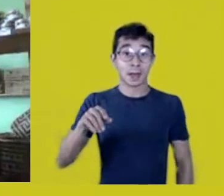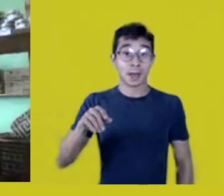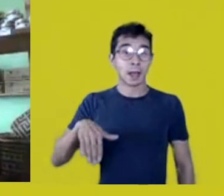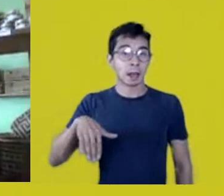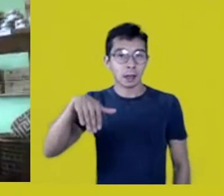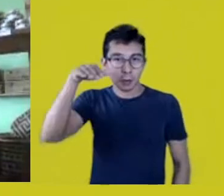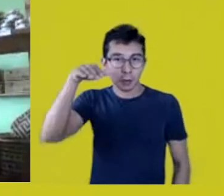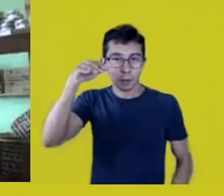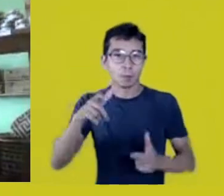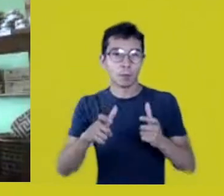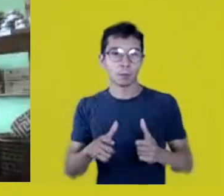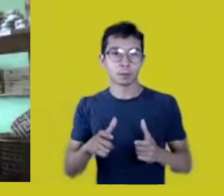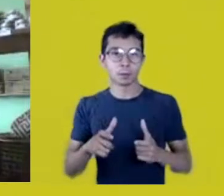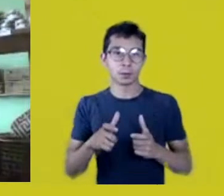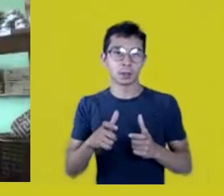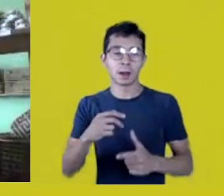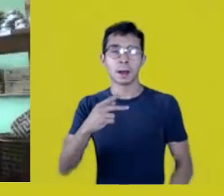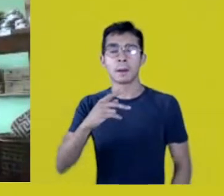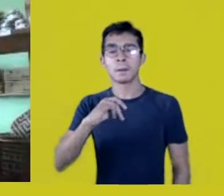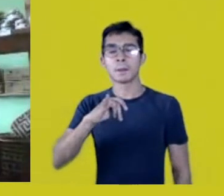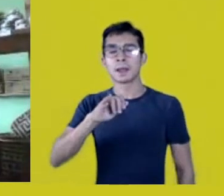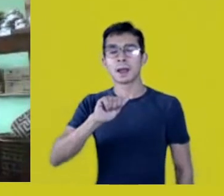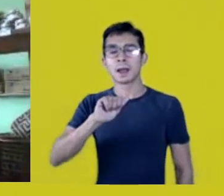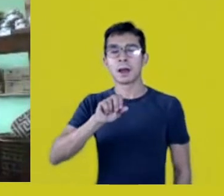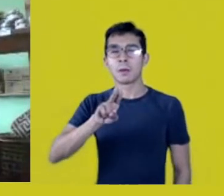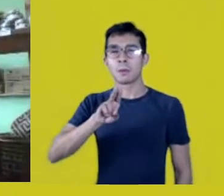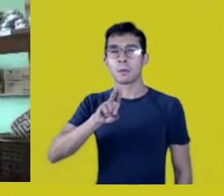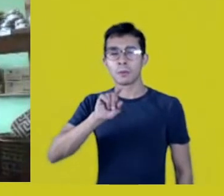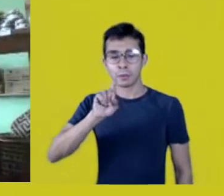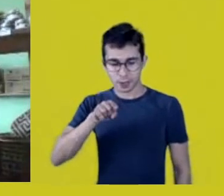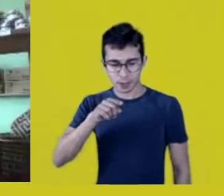a land that we imagine as wild, untamed nature,